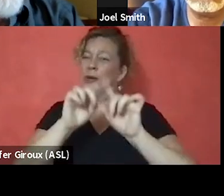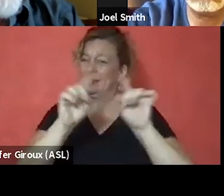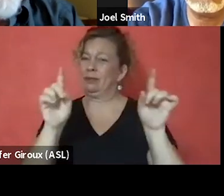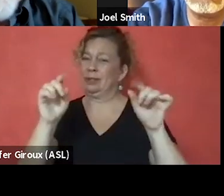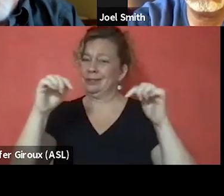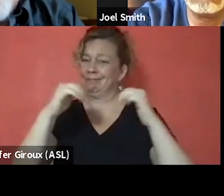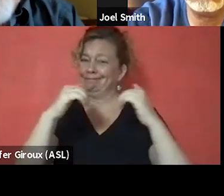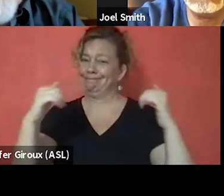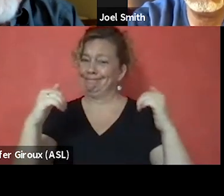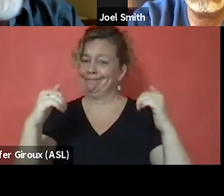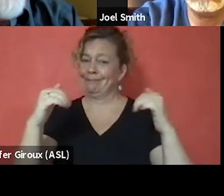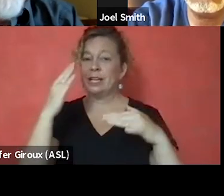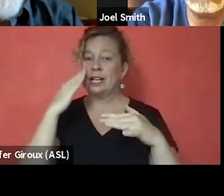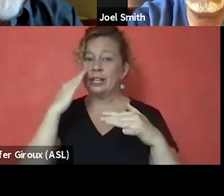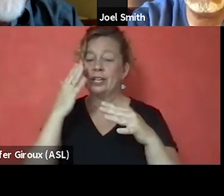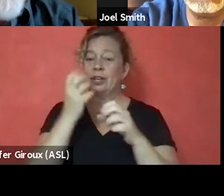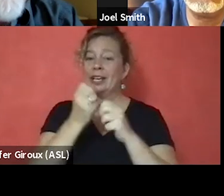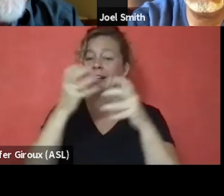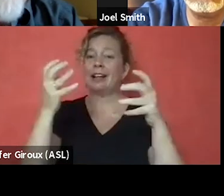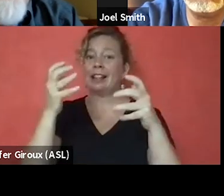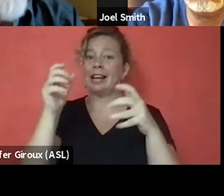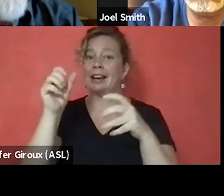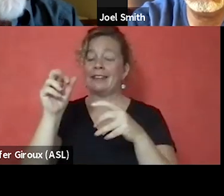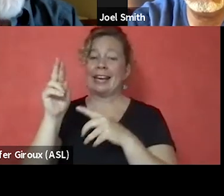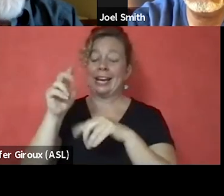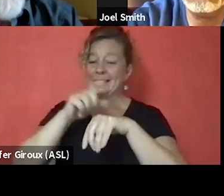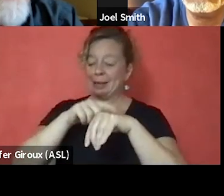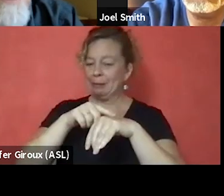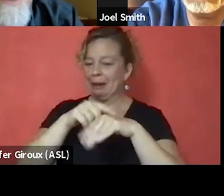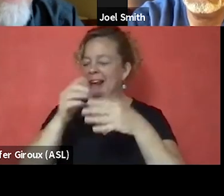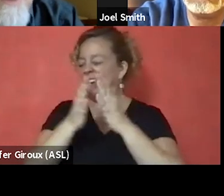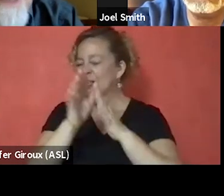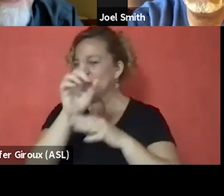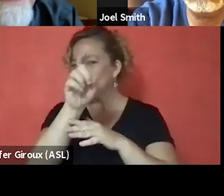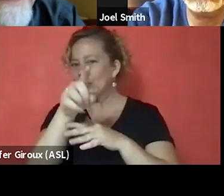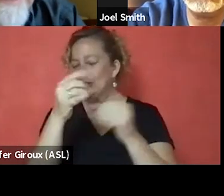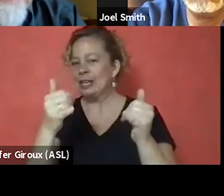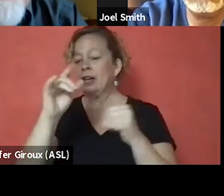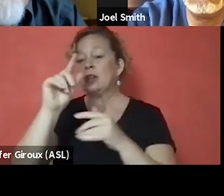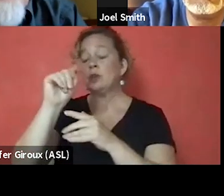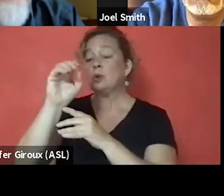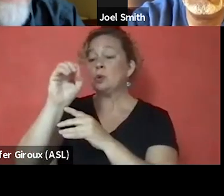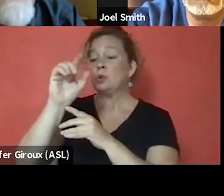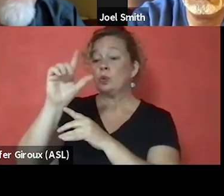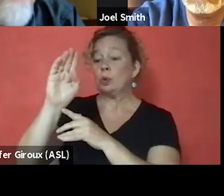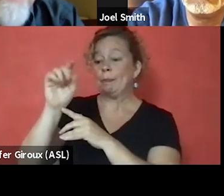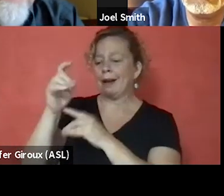I know you're getting a lot of airtime right now, Steven, but I'm gonna ask you a pointed question. In the toolbox, and this is more about stigma,